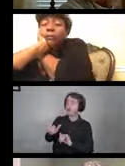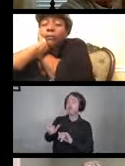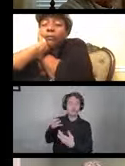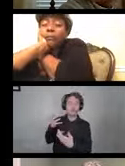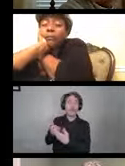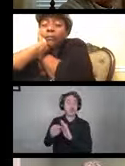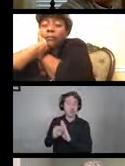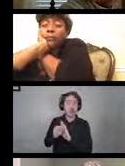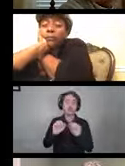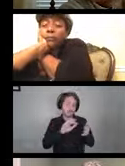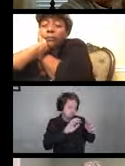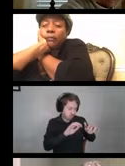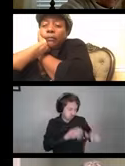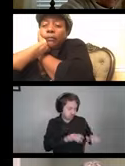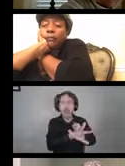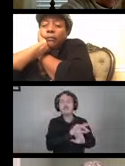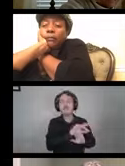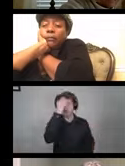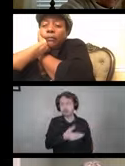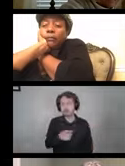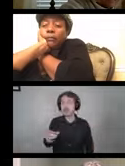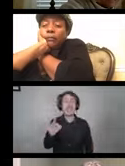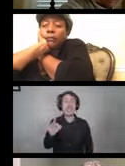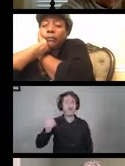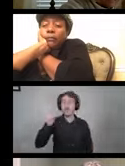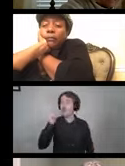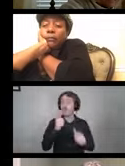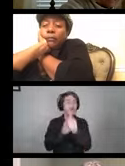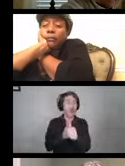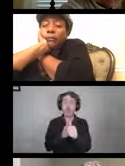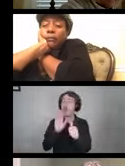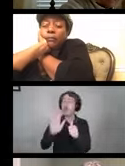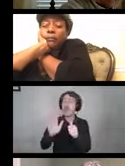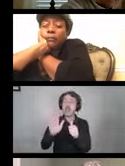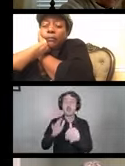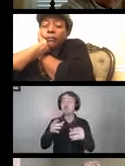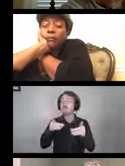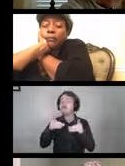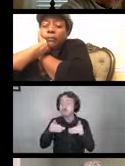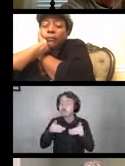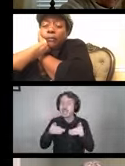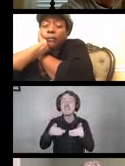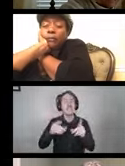If you don't follow the maker's directions, the warranty on the device could be voided. So we want to encourage you